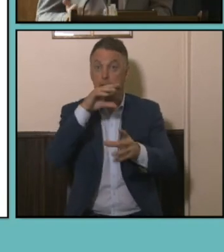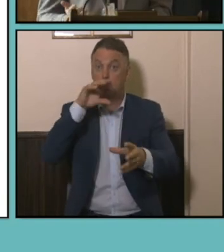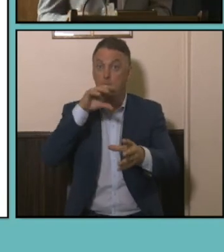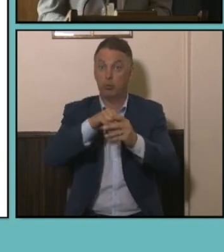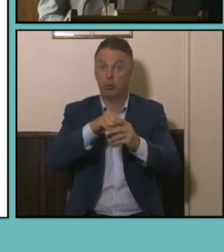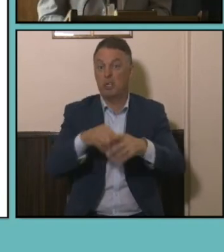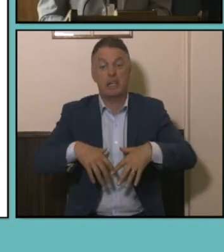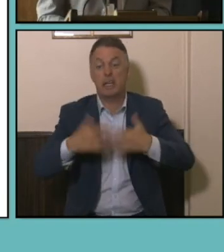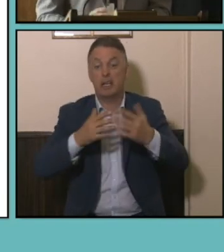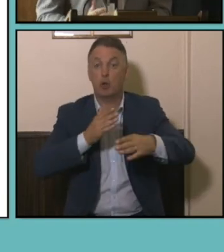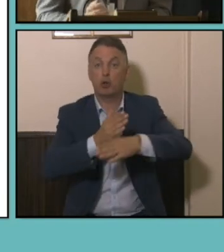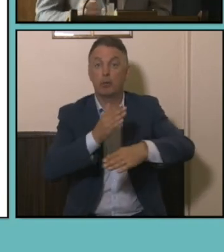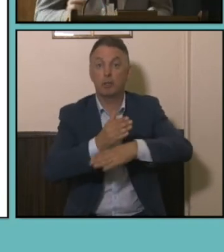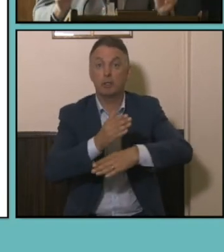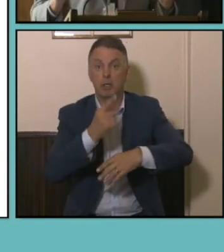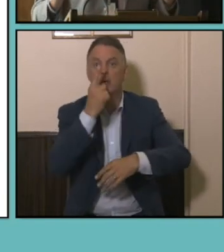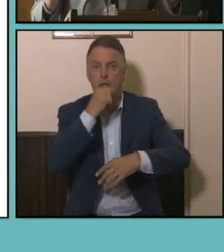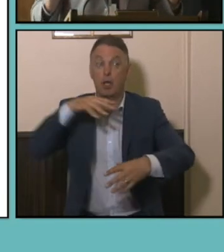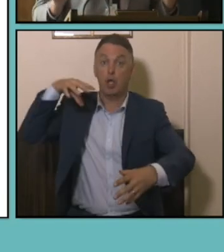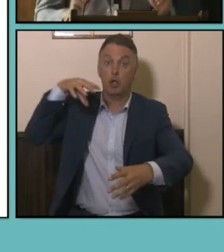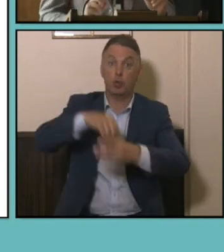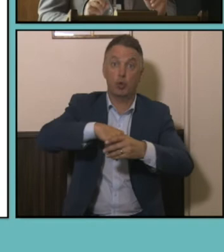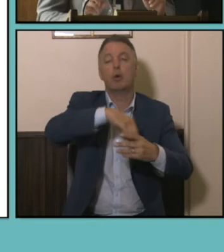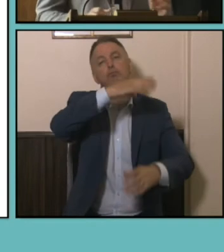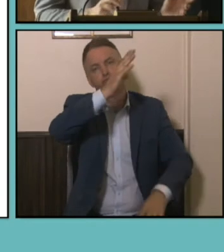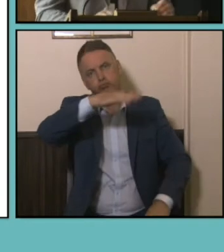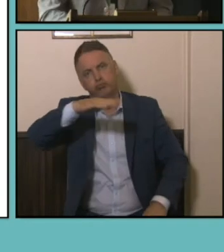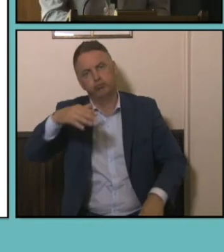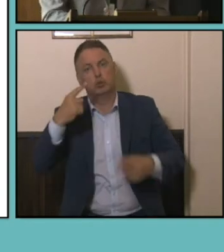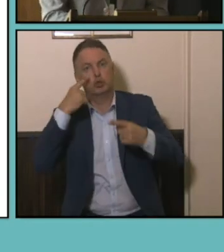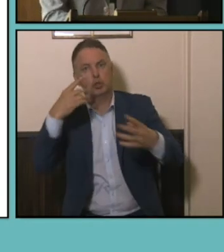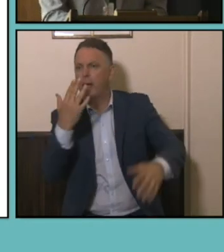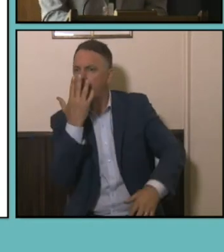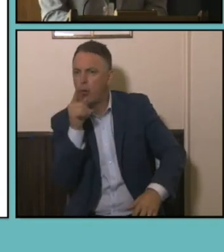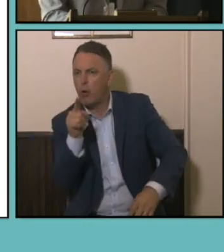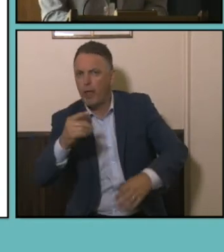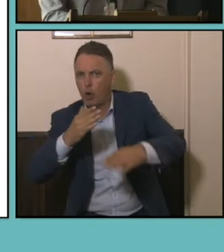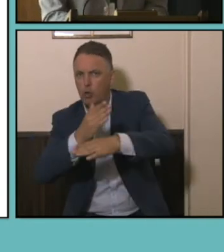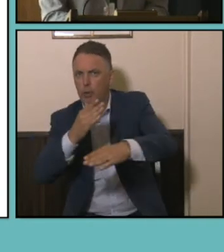occupations to gauge how old an occupation is compared to how old it was